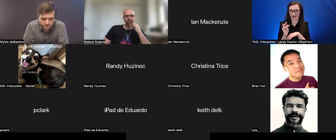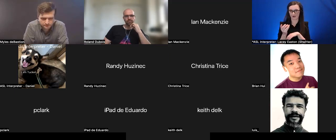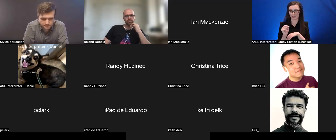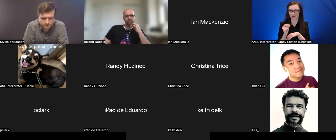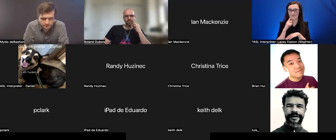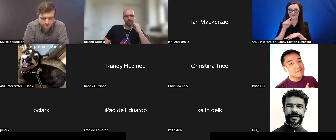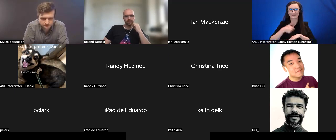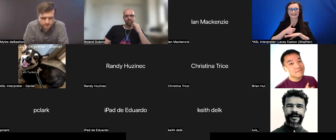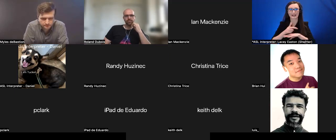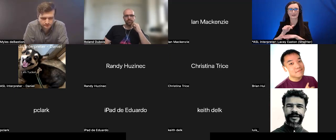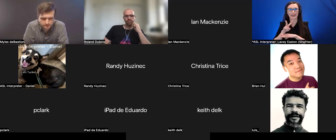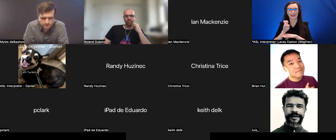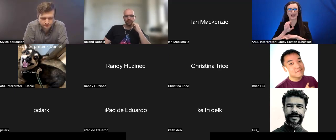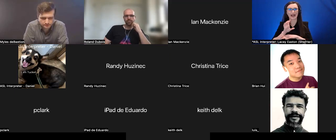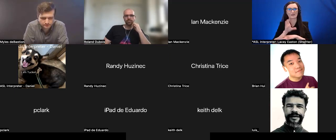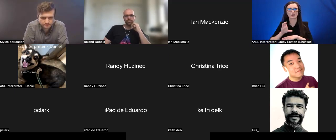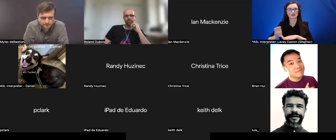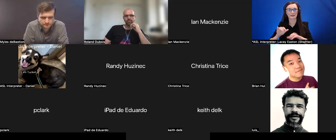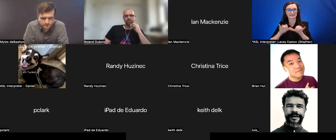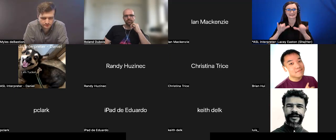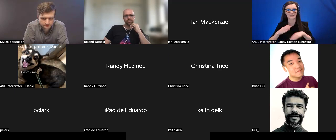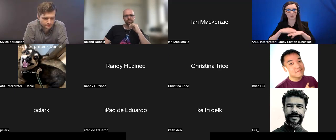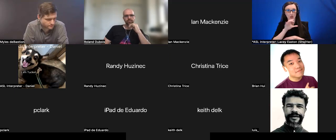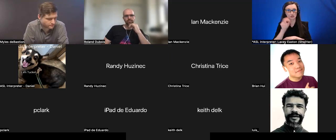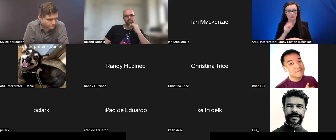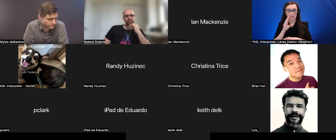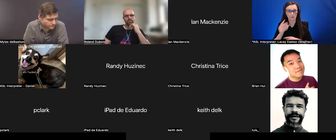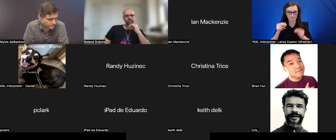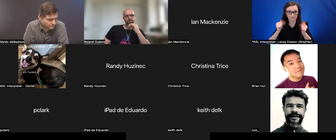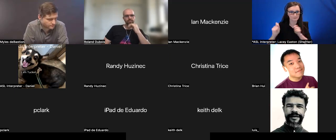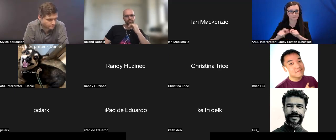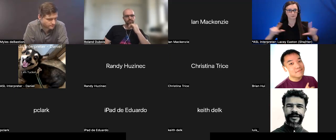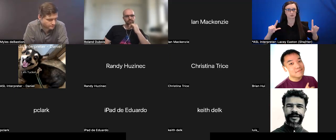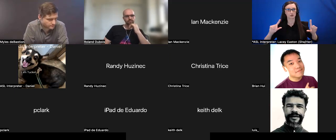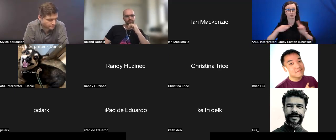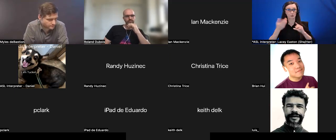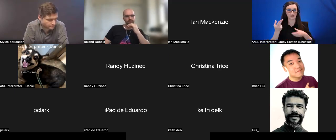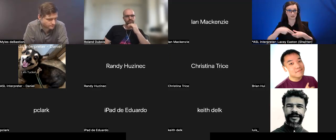on zoom that would trigger automatically when you would go in. Working with their software,